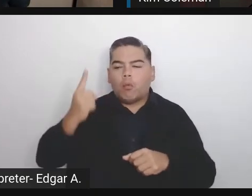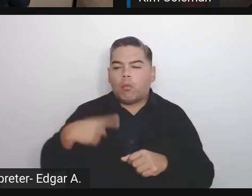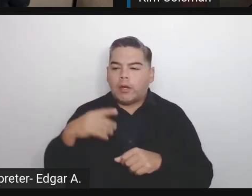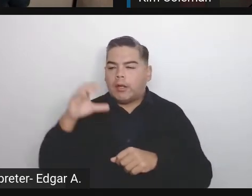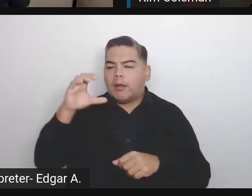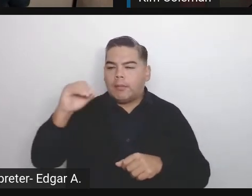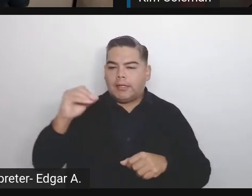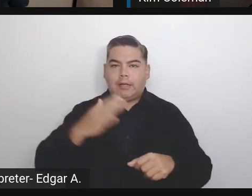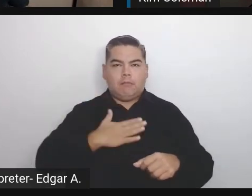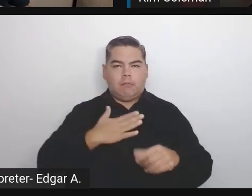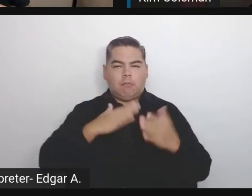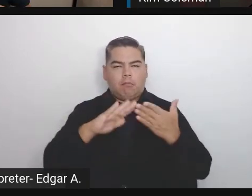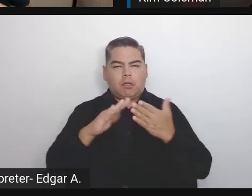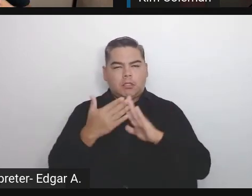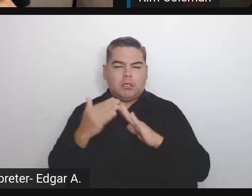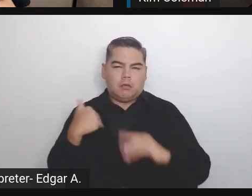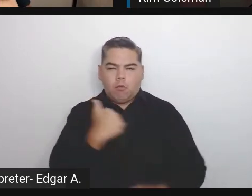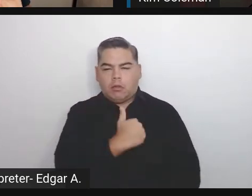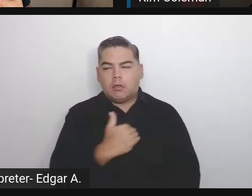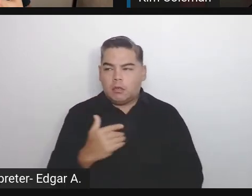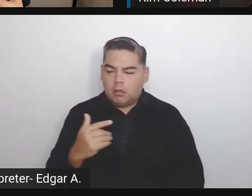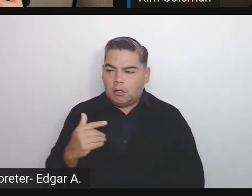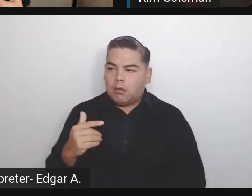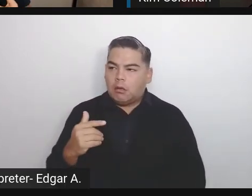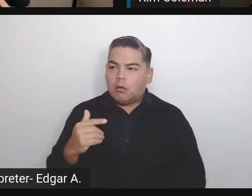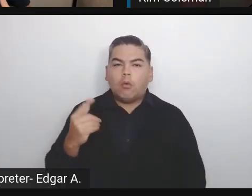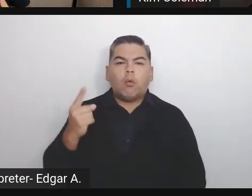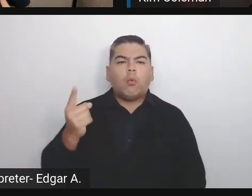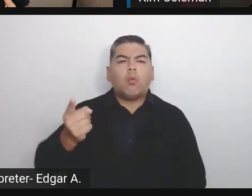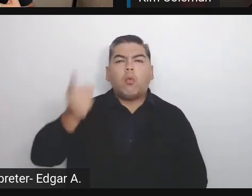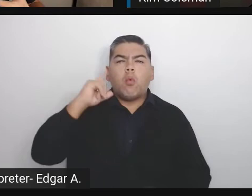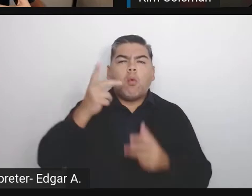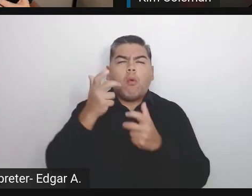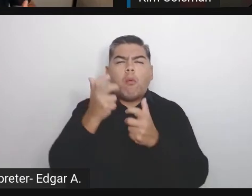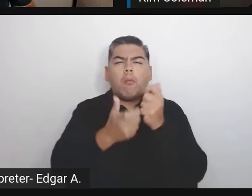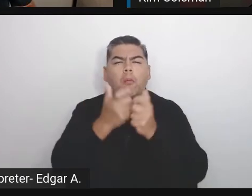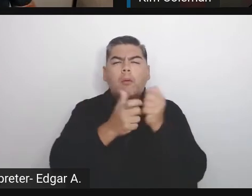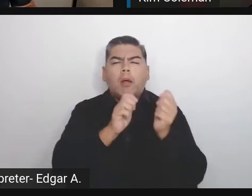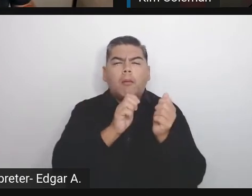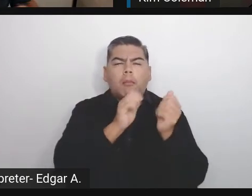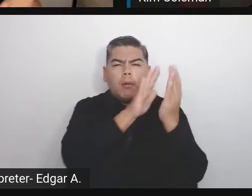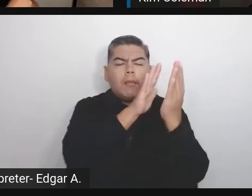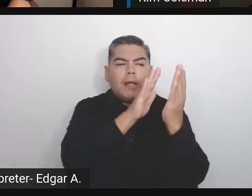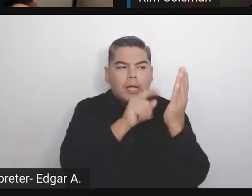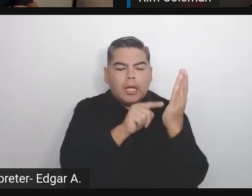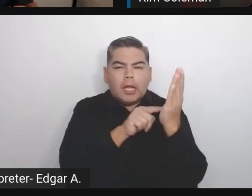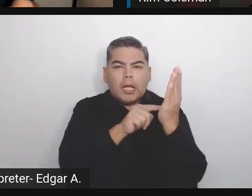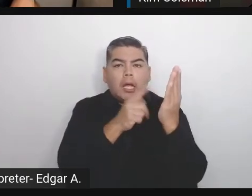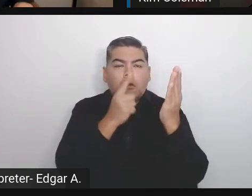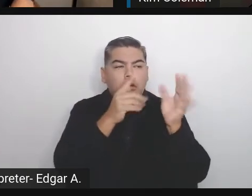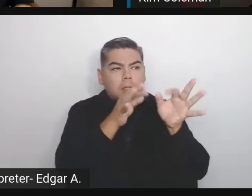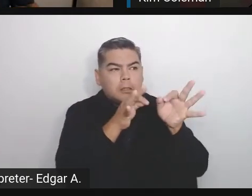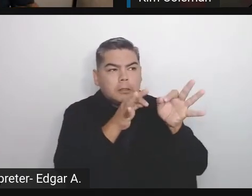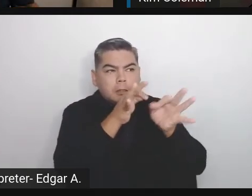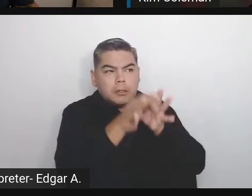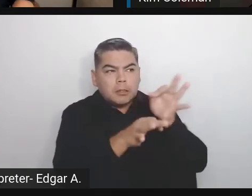during Contributor Day, one of our biggest problems was to explain to people Contributor Day is not for developers.